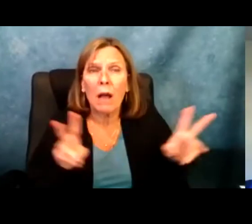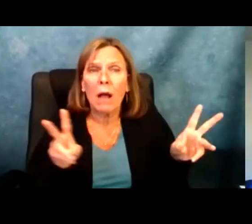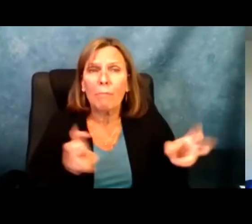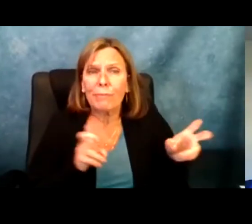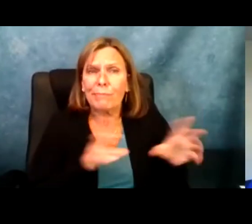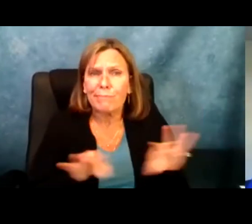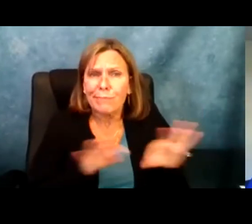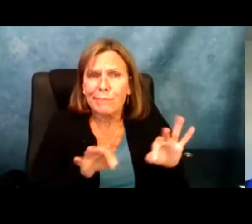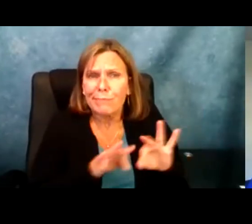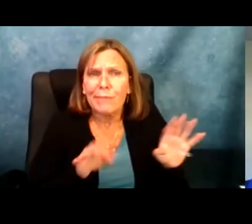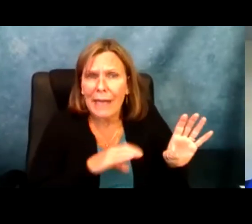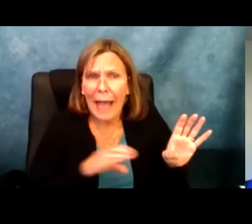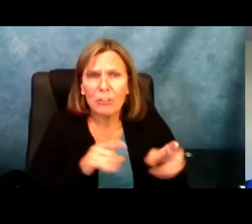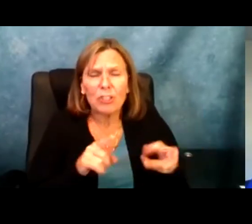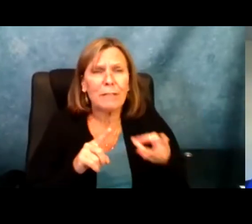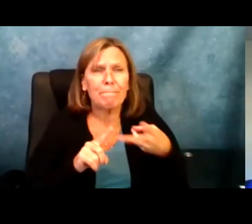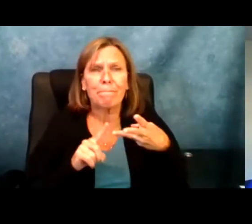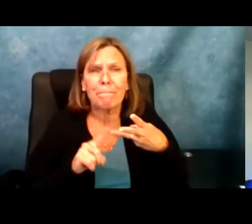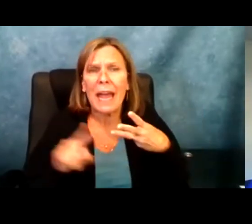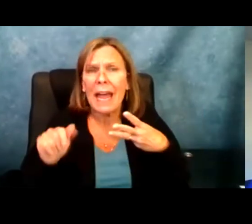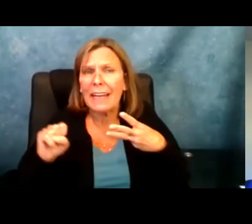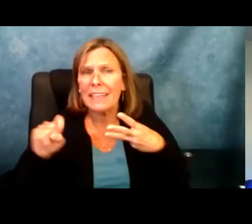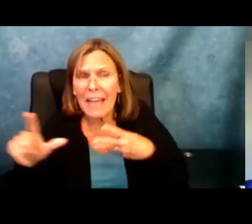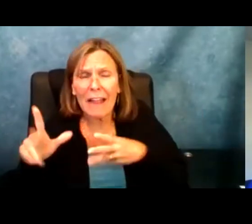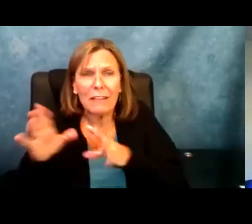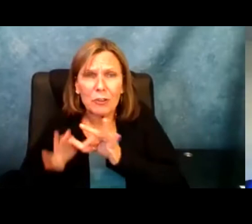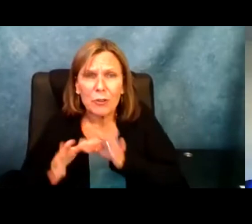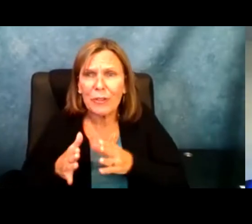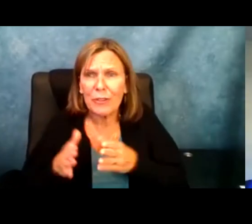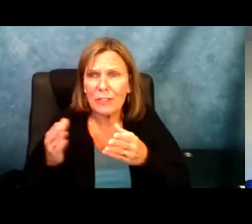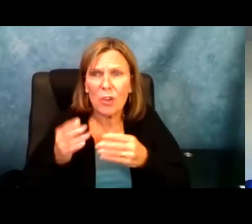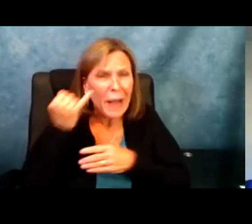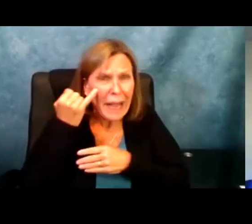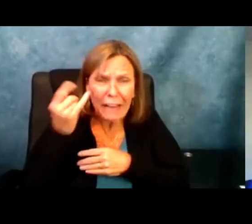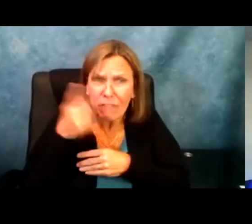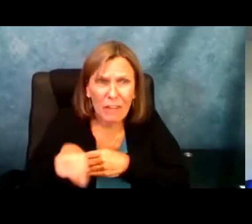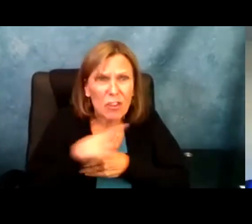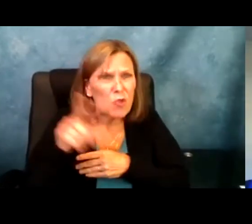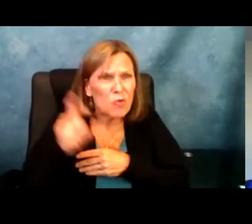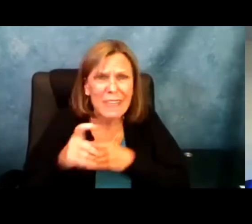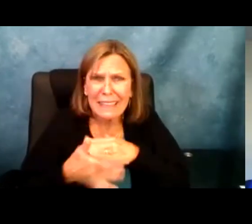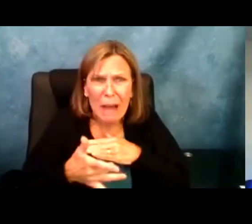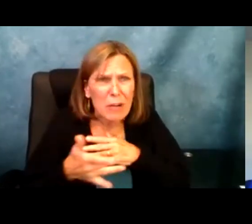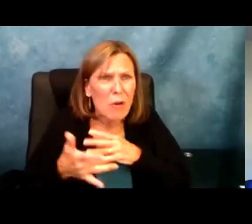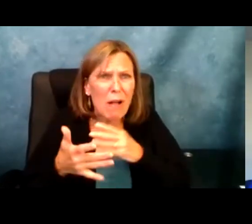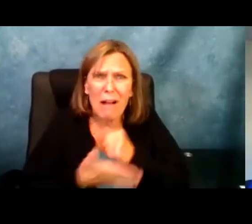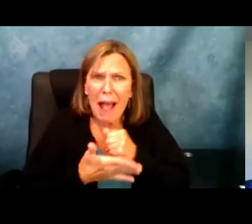ID. Your comments in the chat box as we have already started. Captioning is available as well as ASL